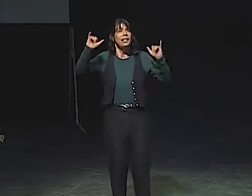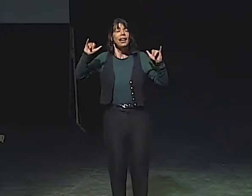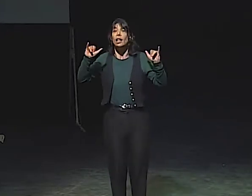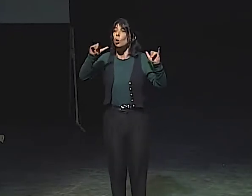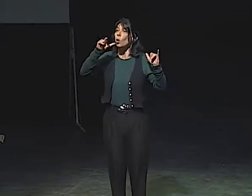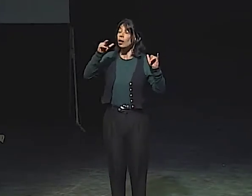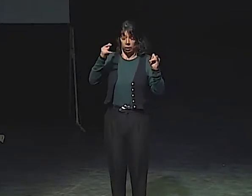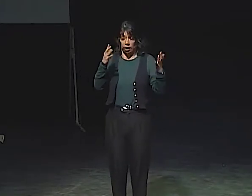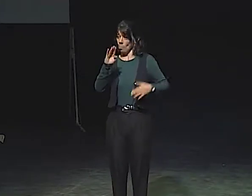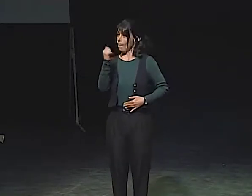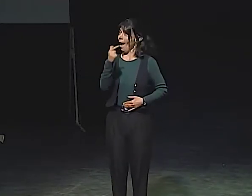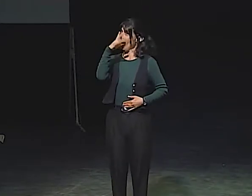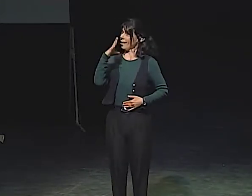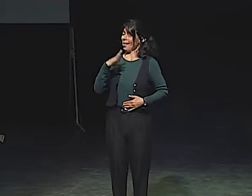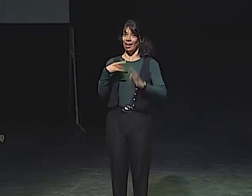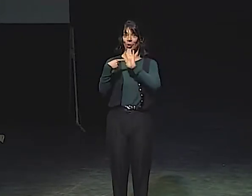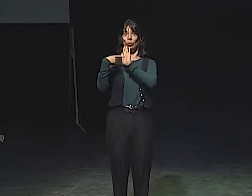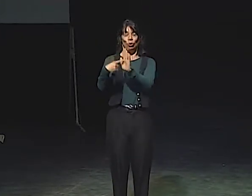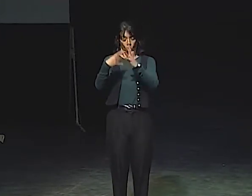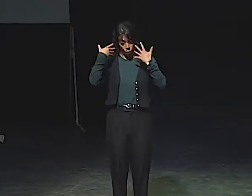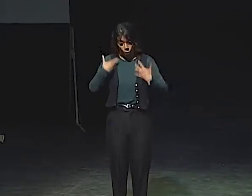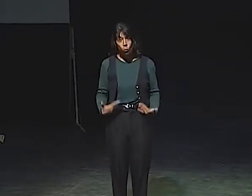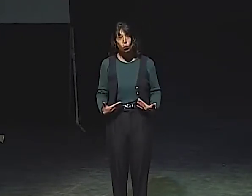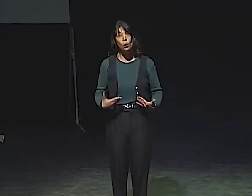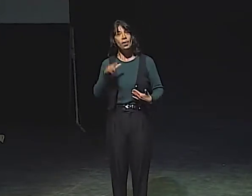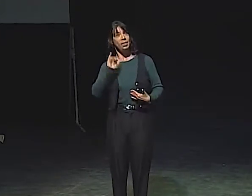THE LITTLE GIRL HAS TO GET BACK INSIDE.